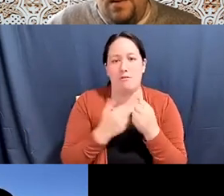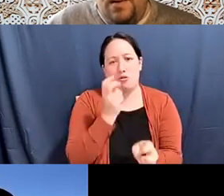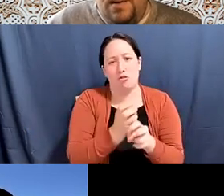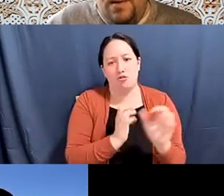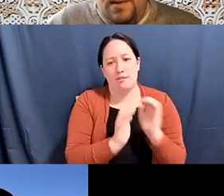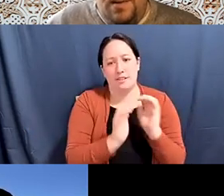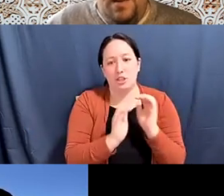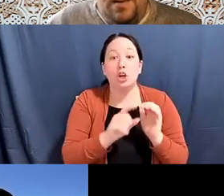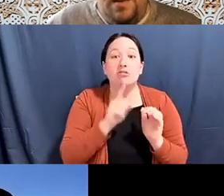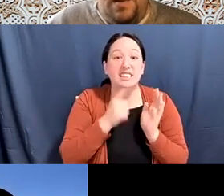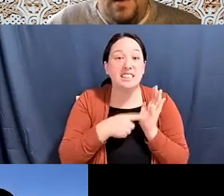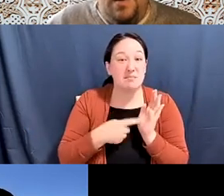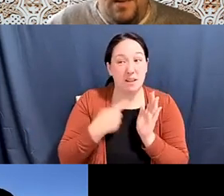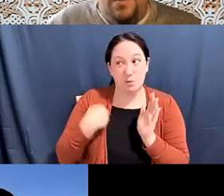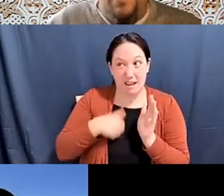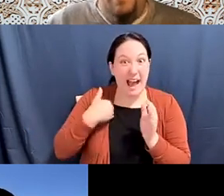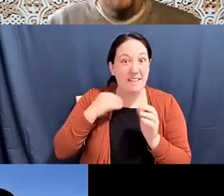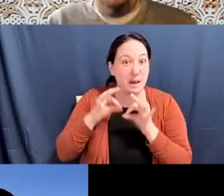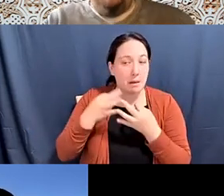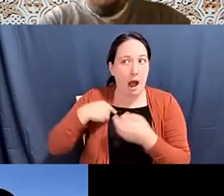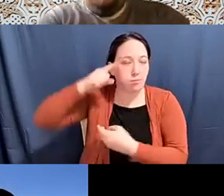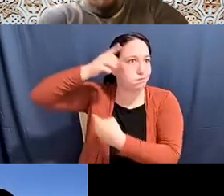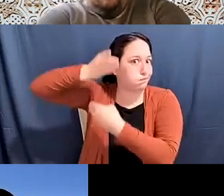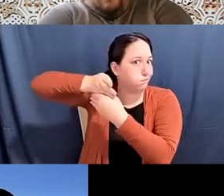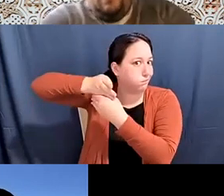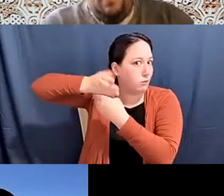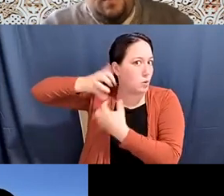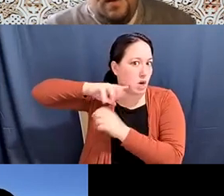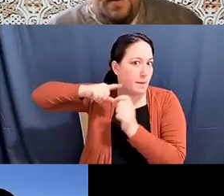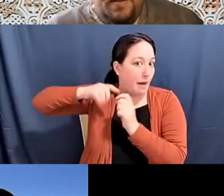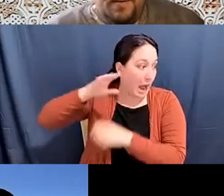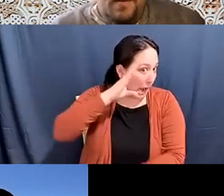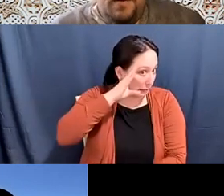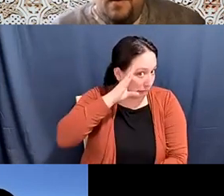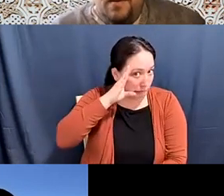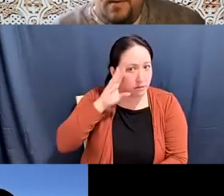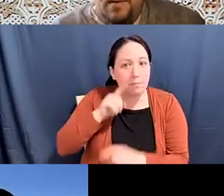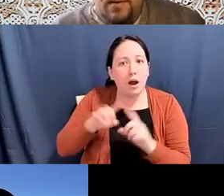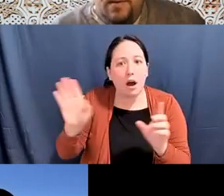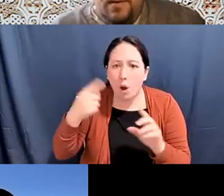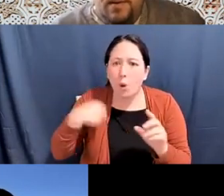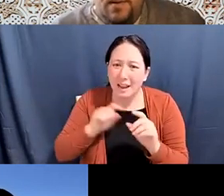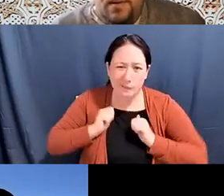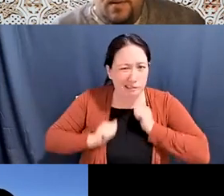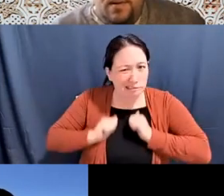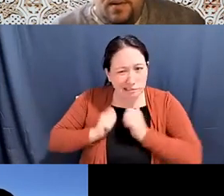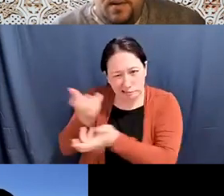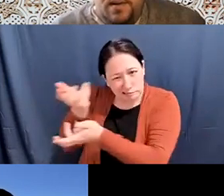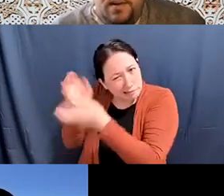Heather McCarty: your views are different than mine I don't... I don't want to have that conversation that's too hard to do, and I think really encouraging folks to do that and do that from a place of listening,